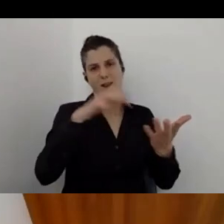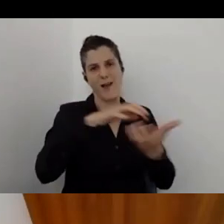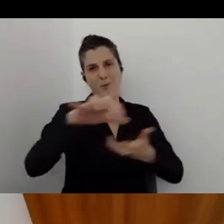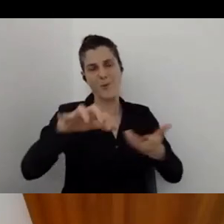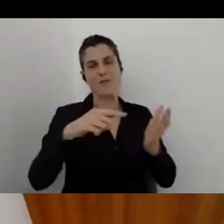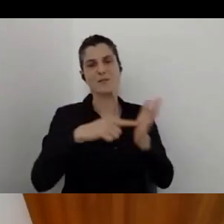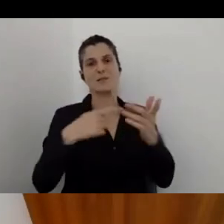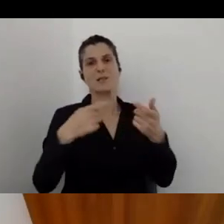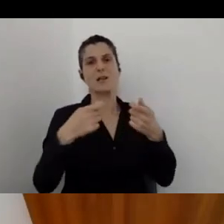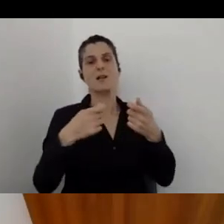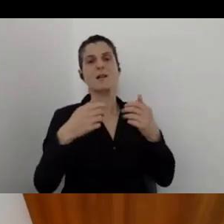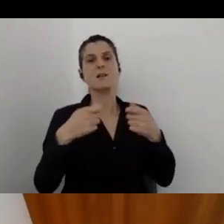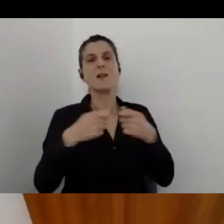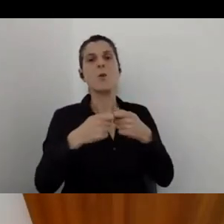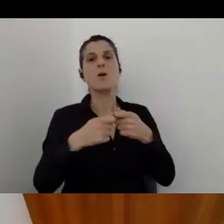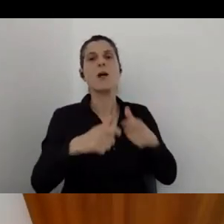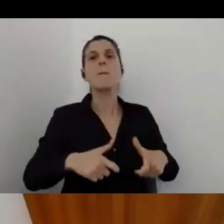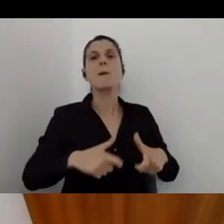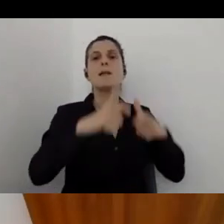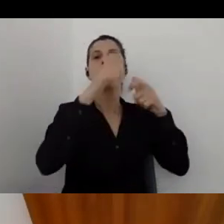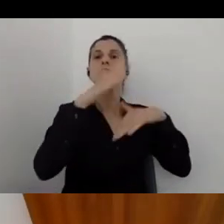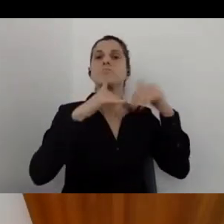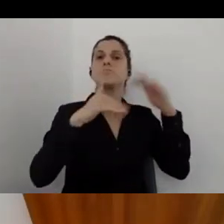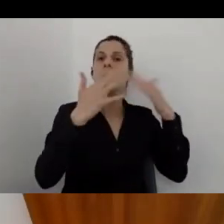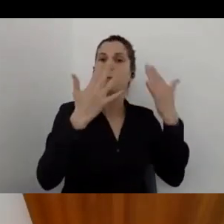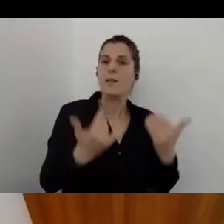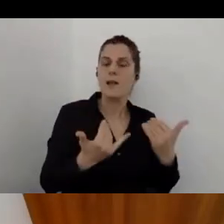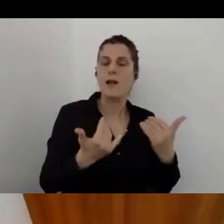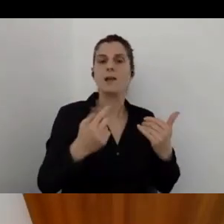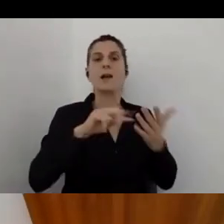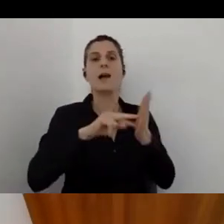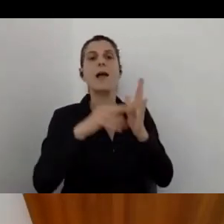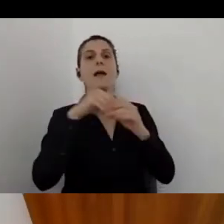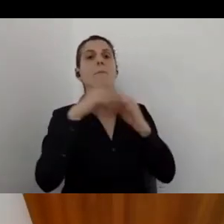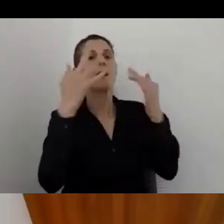built and how many rooms it has inside and all those things.